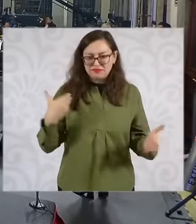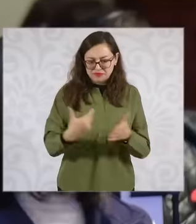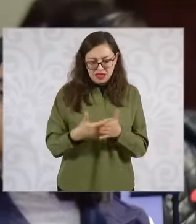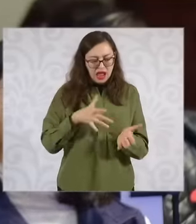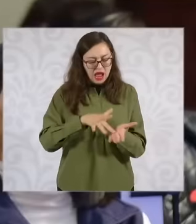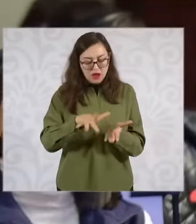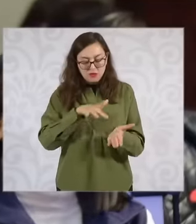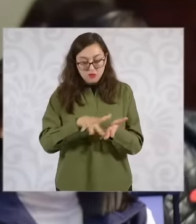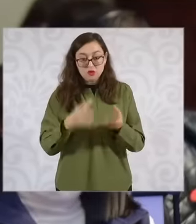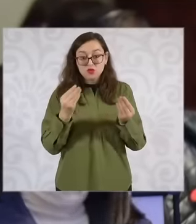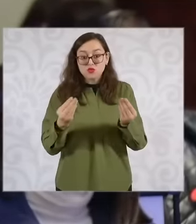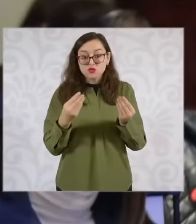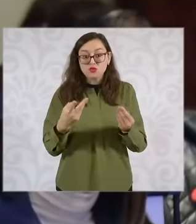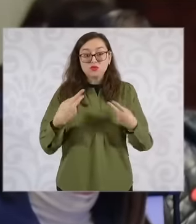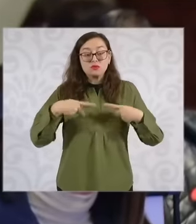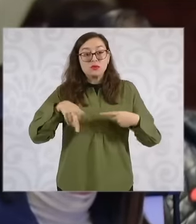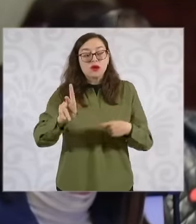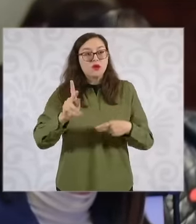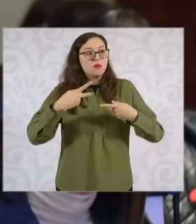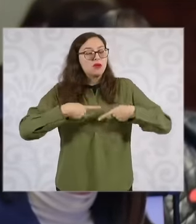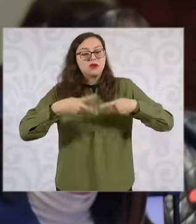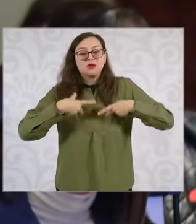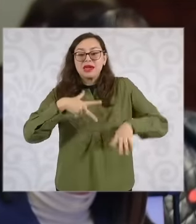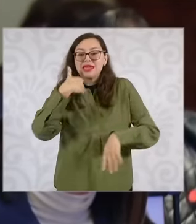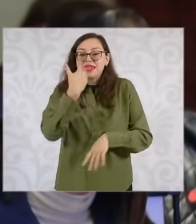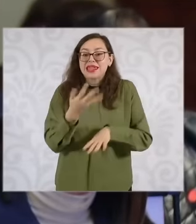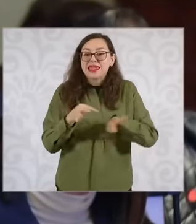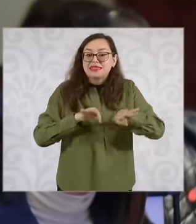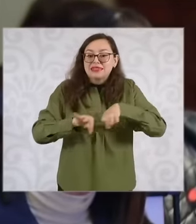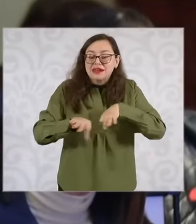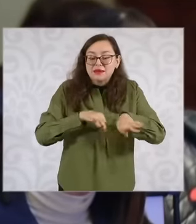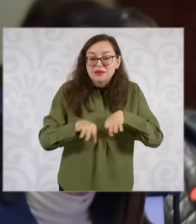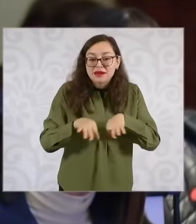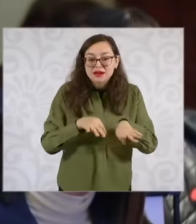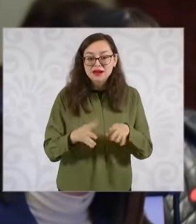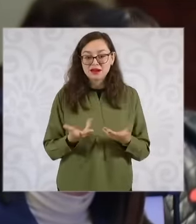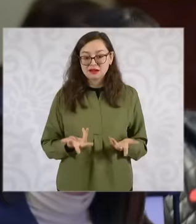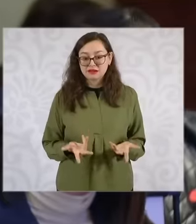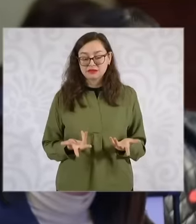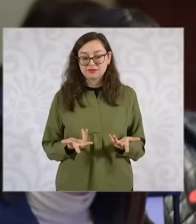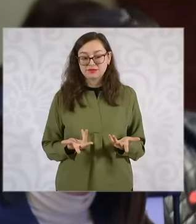who say but I want to work eh And well, then ask if in this whole context